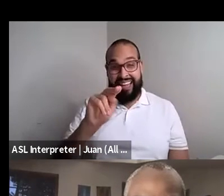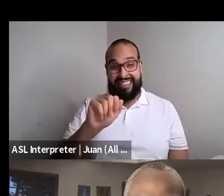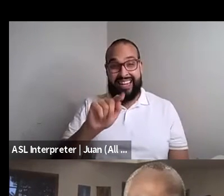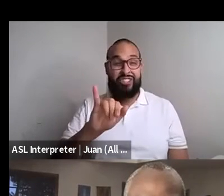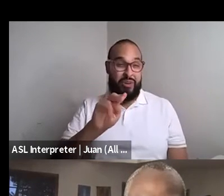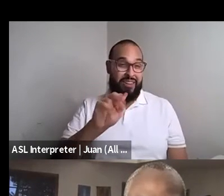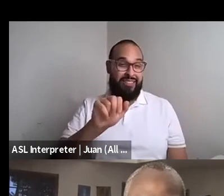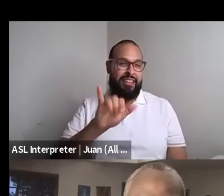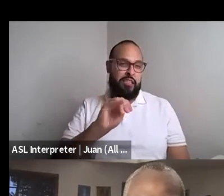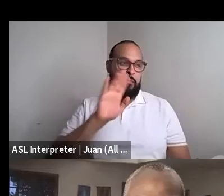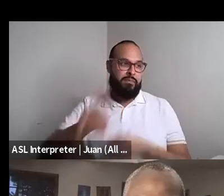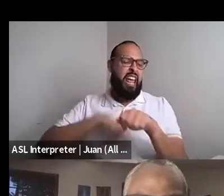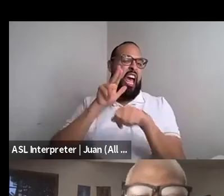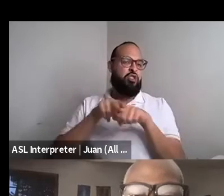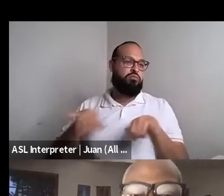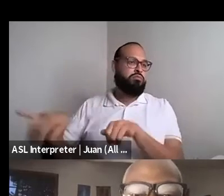Kenyon Farrow (he/him/his): And so then run it. Kokumo: And so at the time I